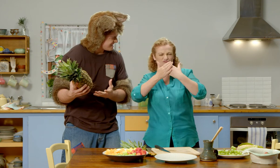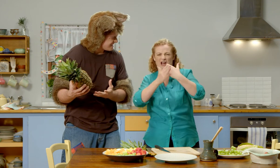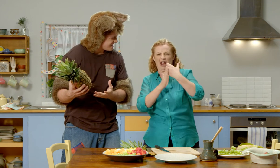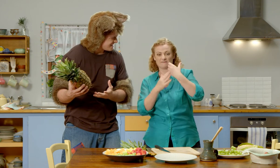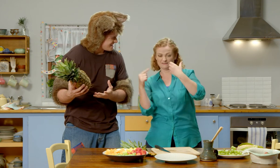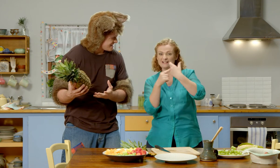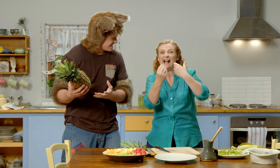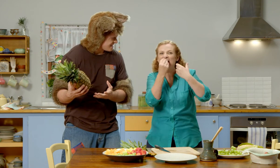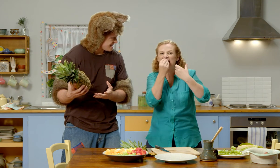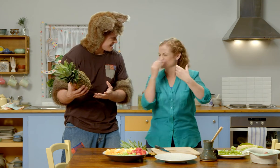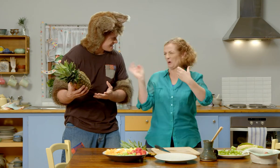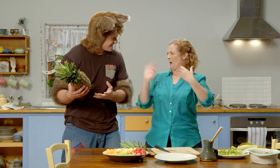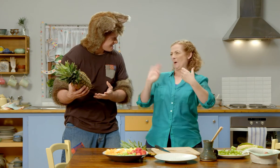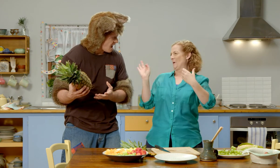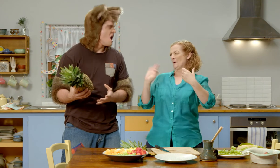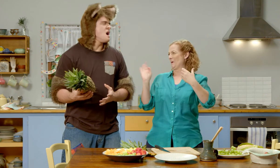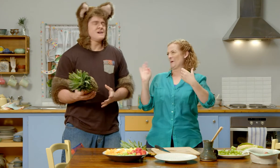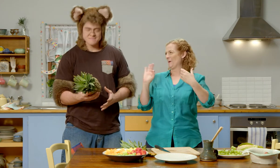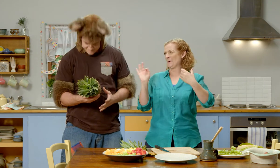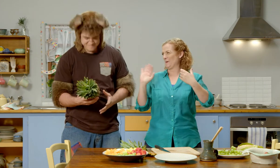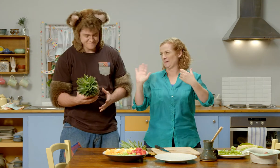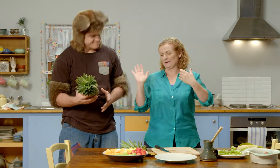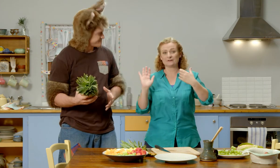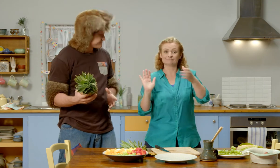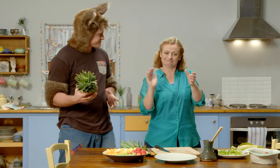The pineapple skin is rough but we don’t eat the skin.